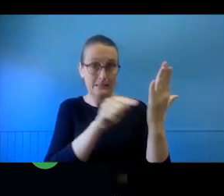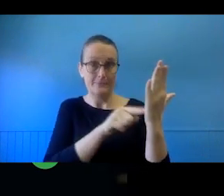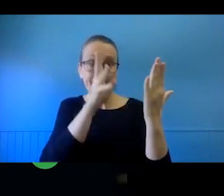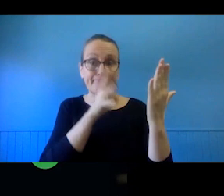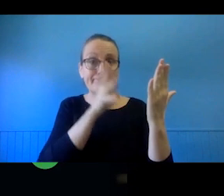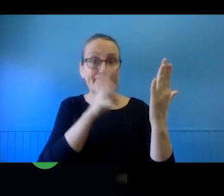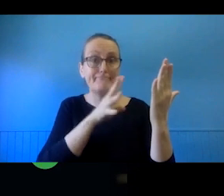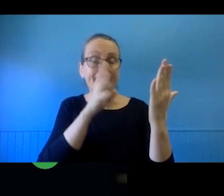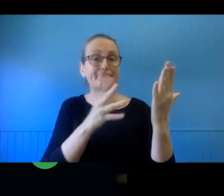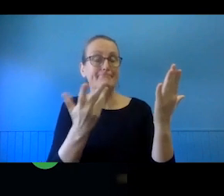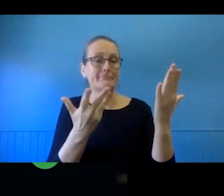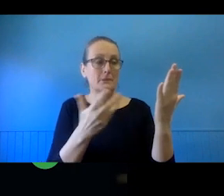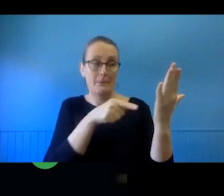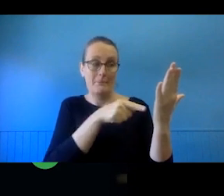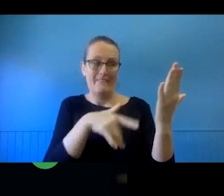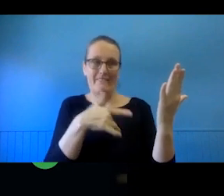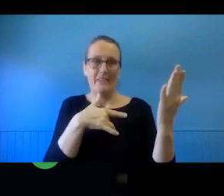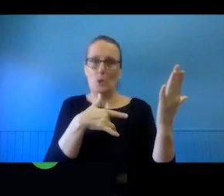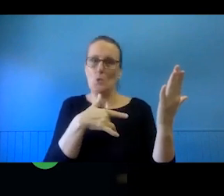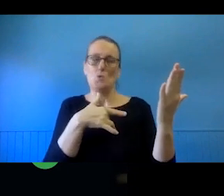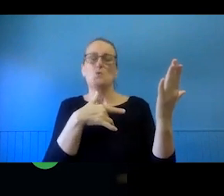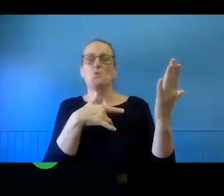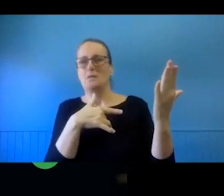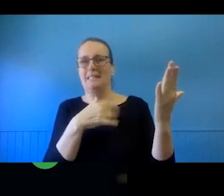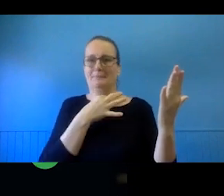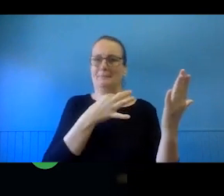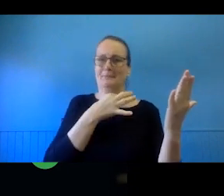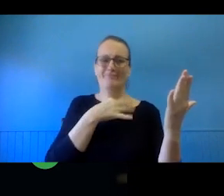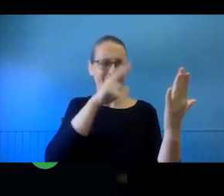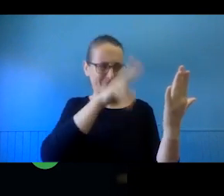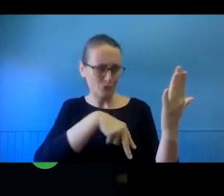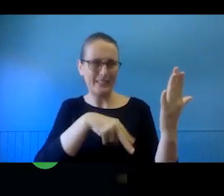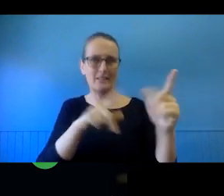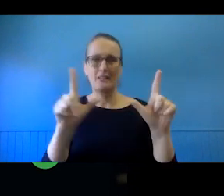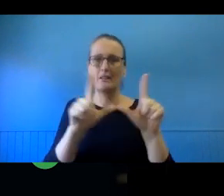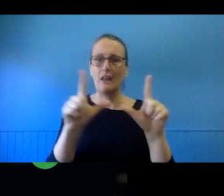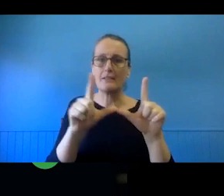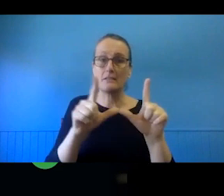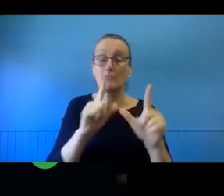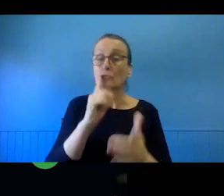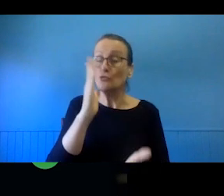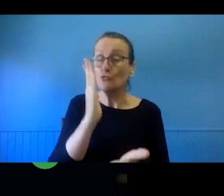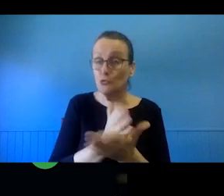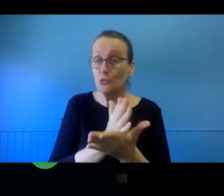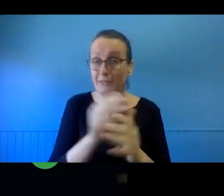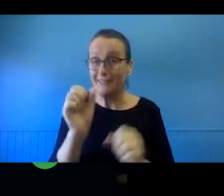know, and it can be quite a daunting task to look at a copyright licence. And that is true.